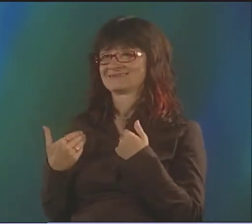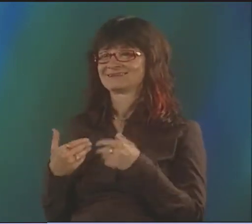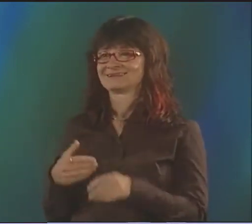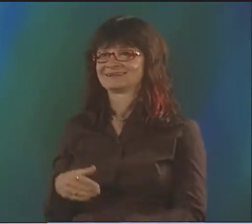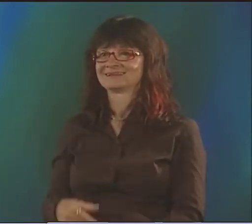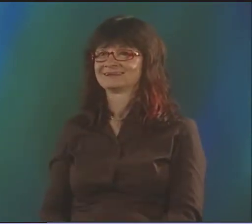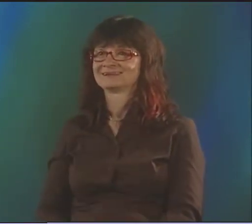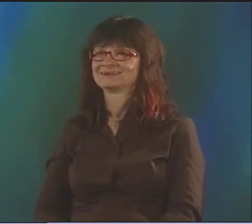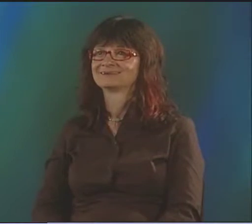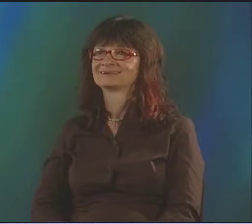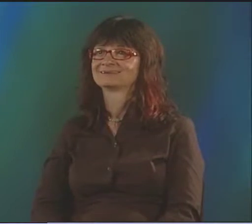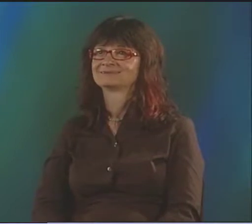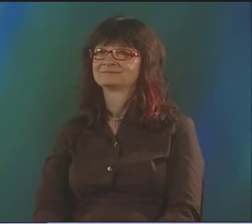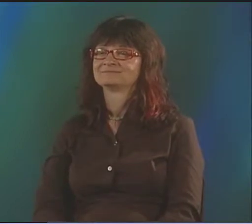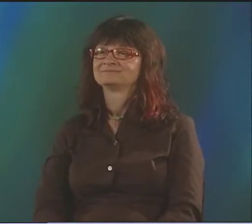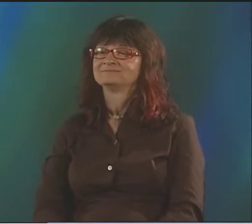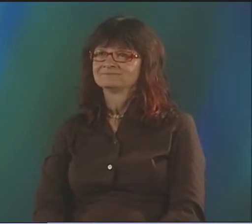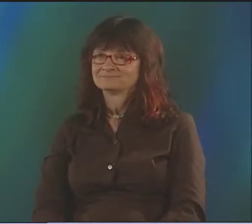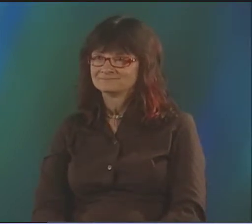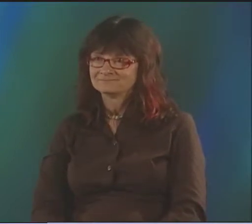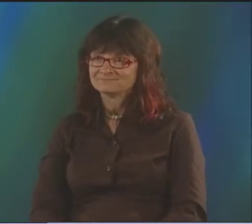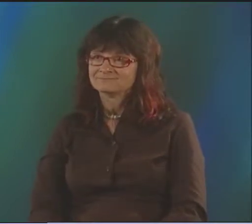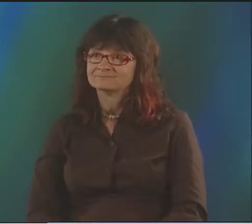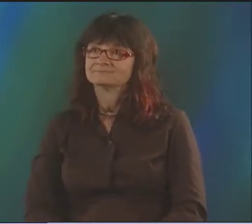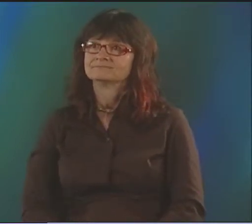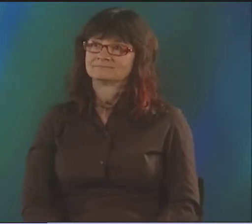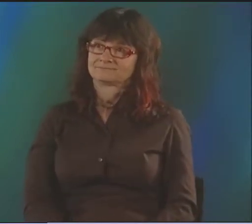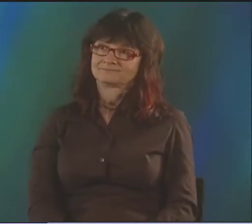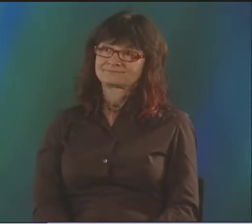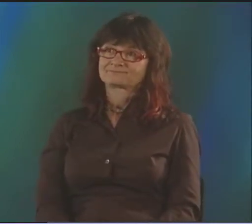BUT I LOOK AT MY YOUNGER WORK, AND IT LOOKS LIKE YOUNGER WORK.